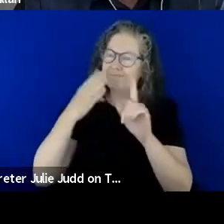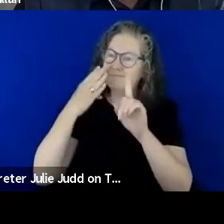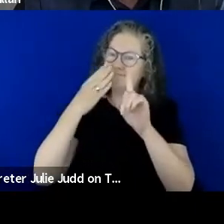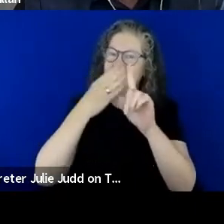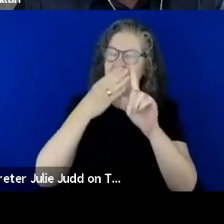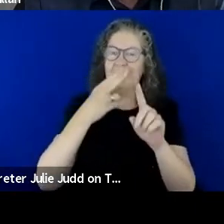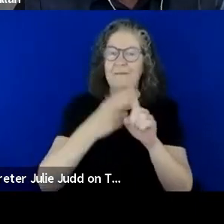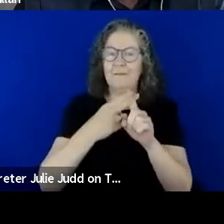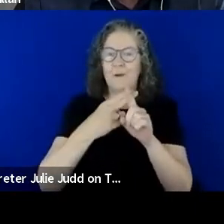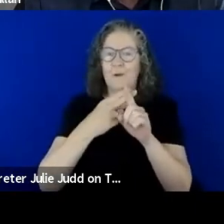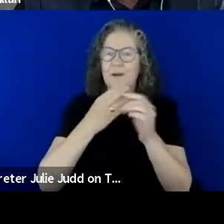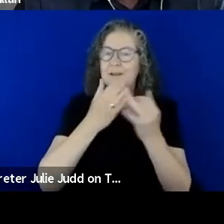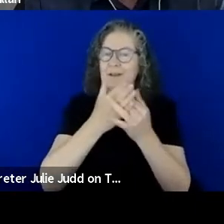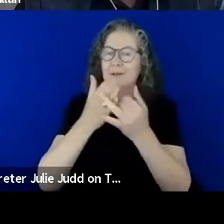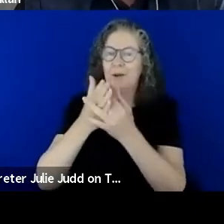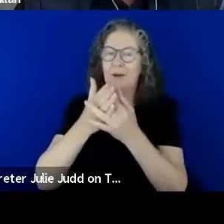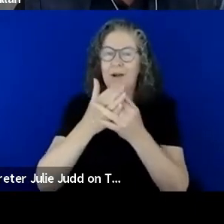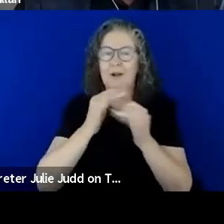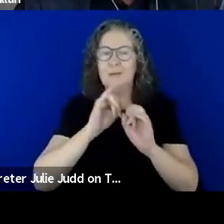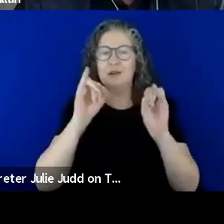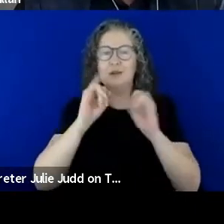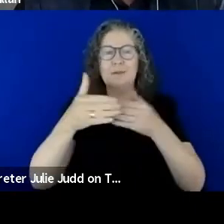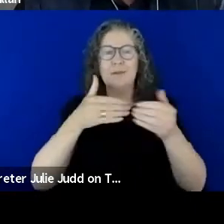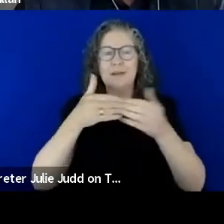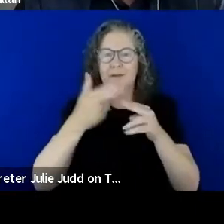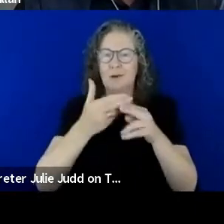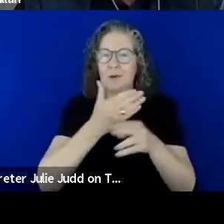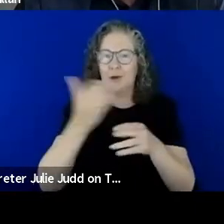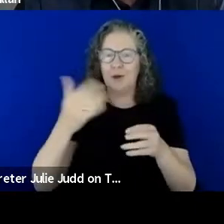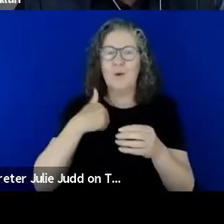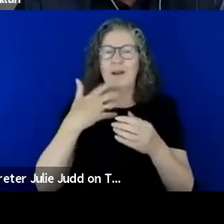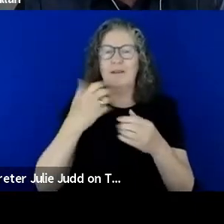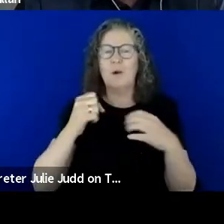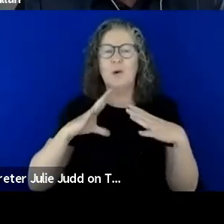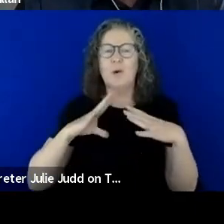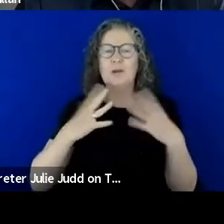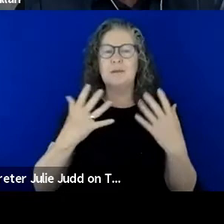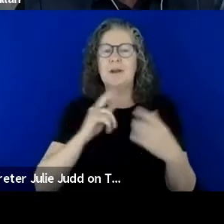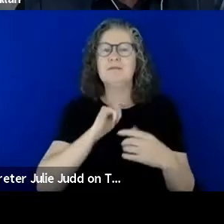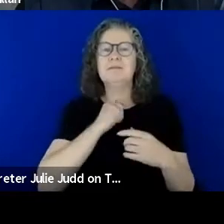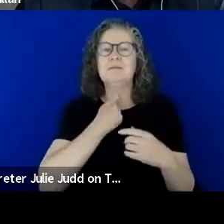for all. We've automatically muted, you'll notice on your screens, all attendee's microphones